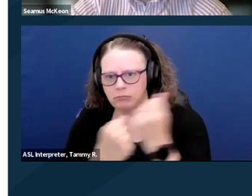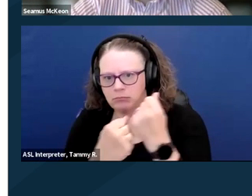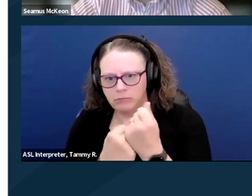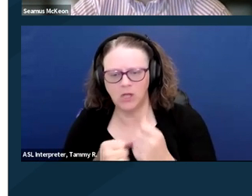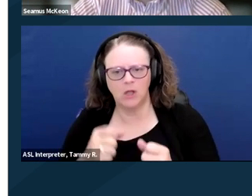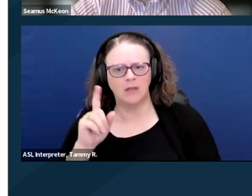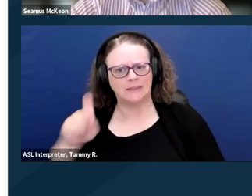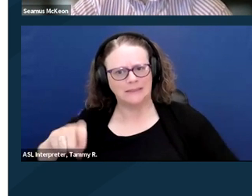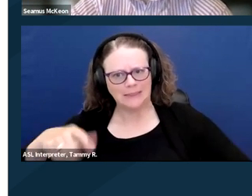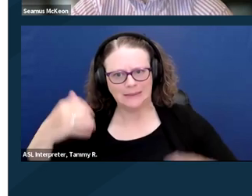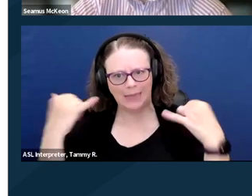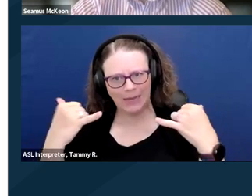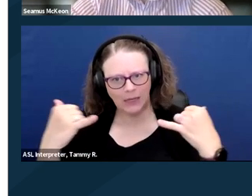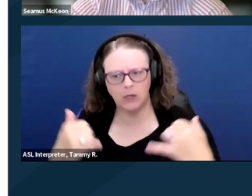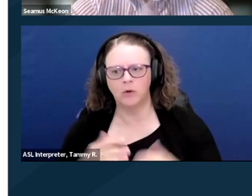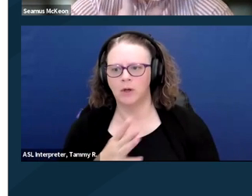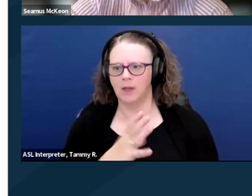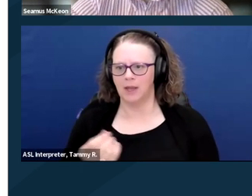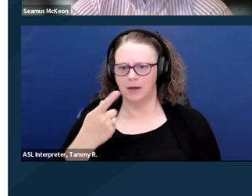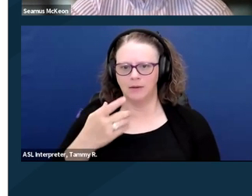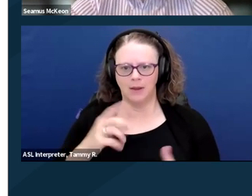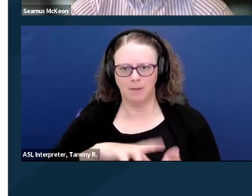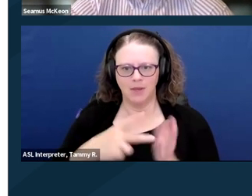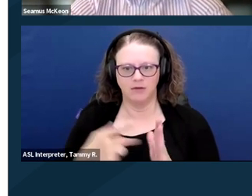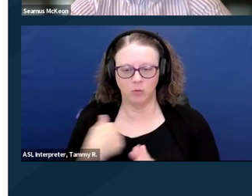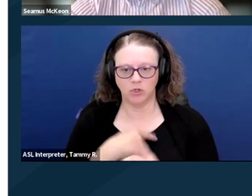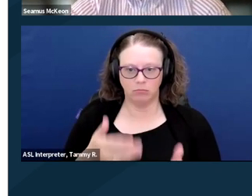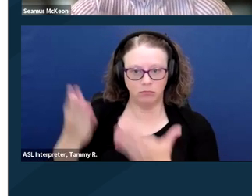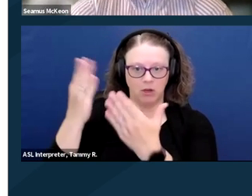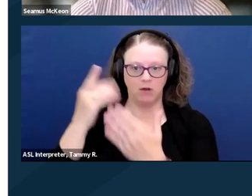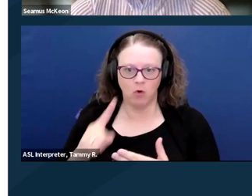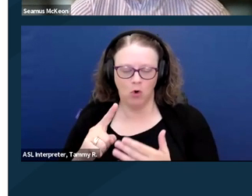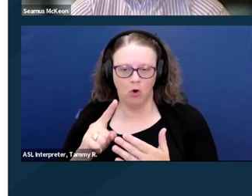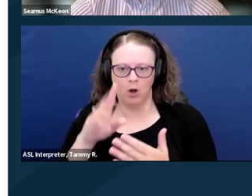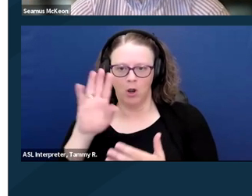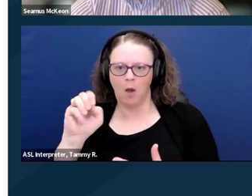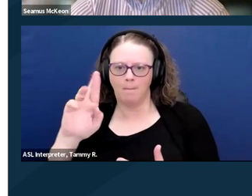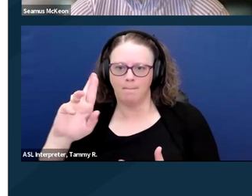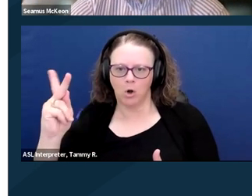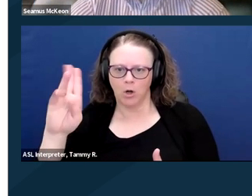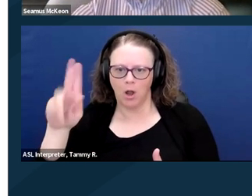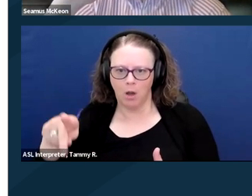And that means that we should bring it for a markup." So the strategy would be to build that support